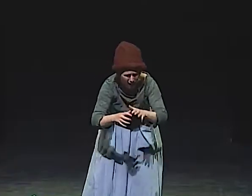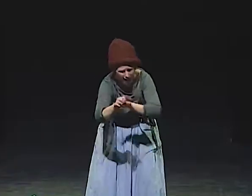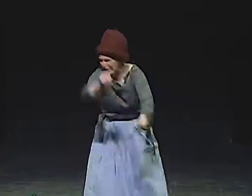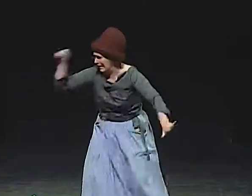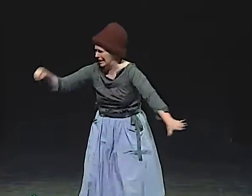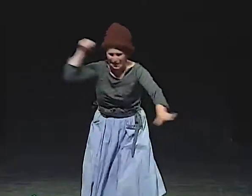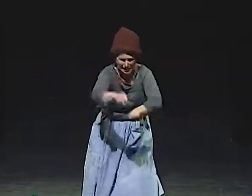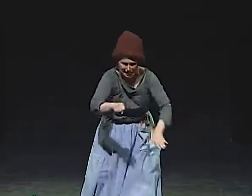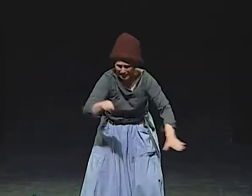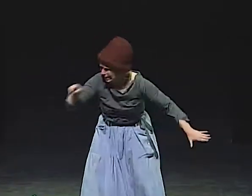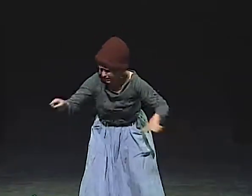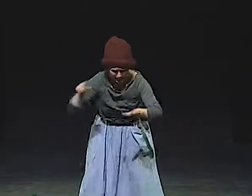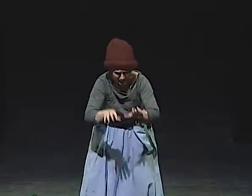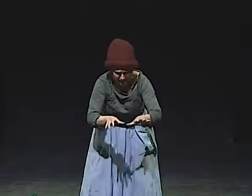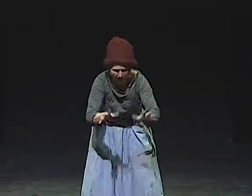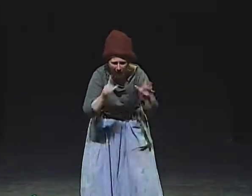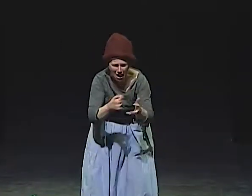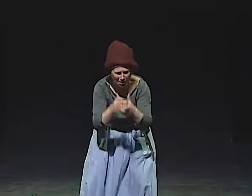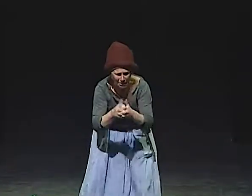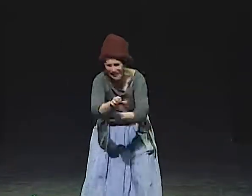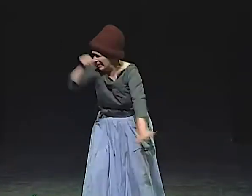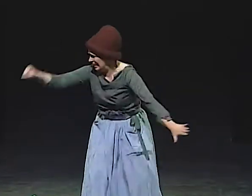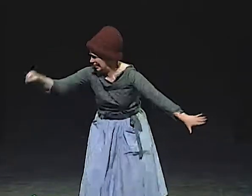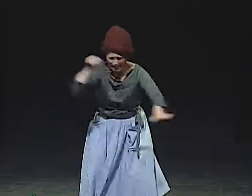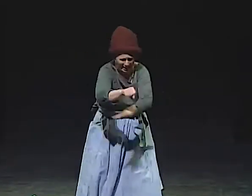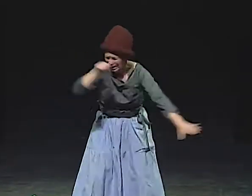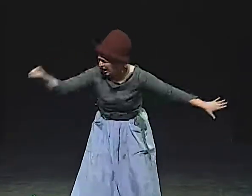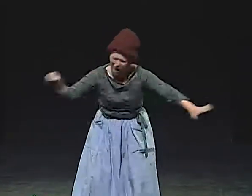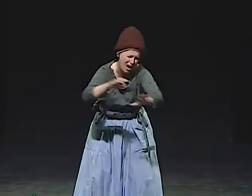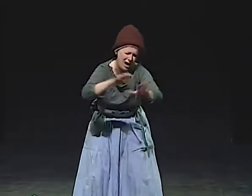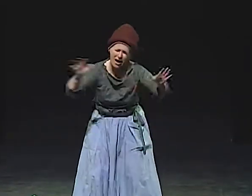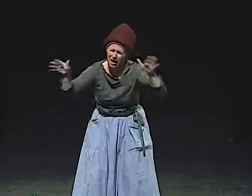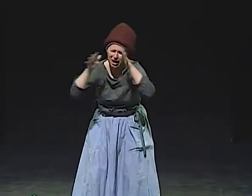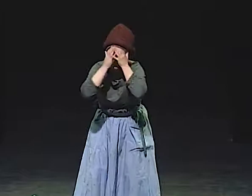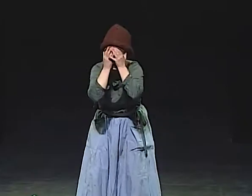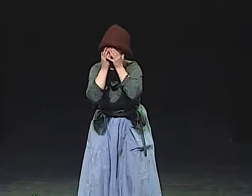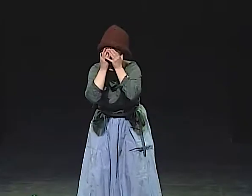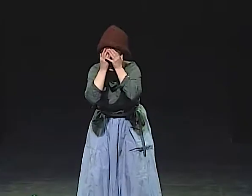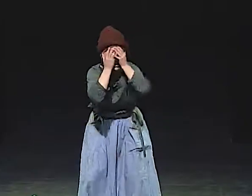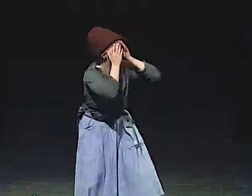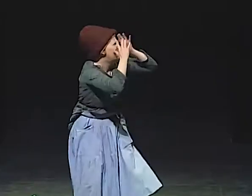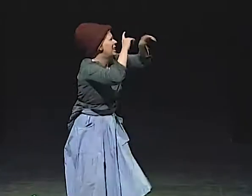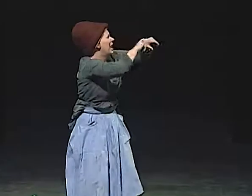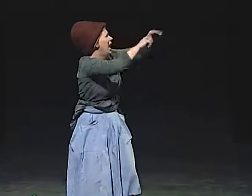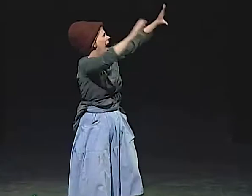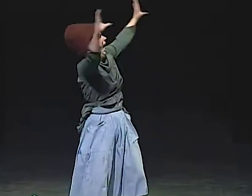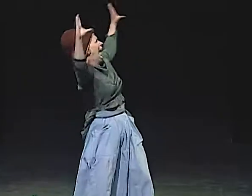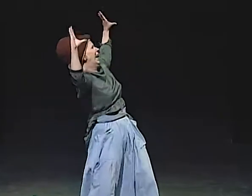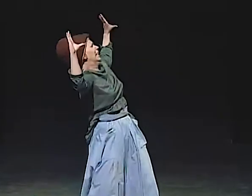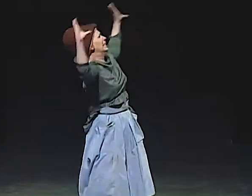AND THE ANSWERING MACHINE AND THE ANSWERING MACHINE, BACK AND FORTH AND BACK AND FORTH. WHAT'S GOING ON?